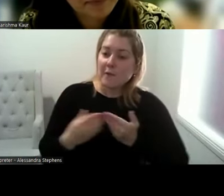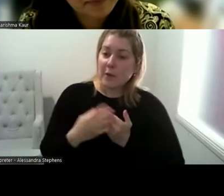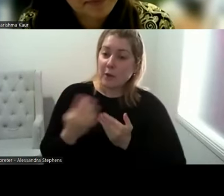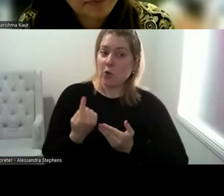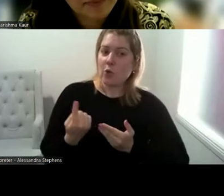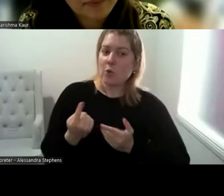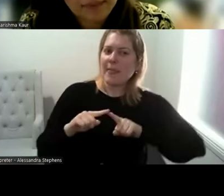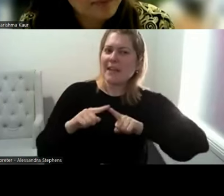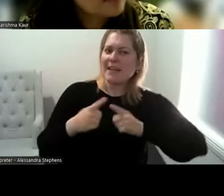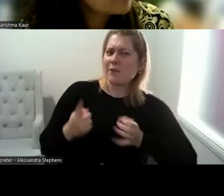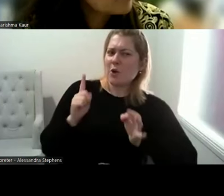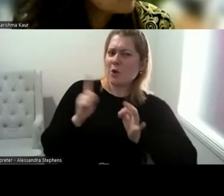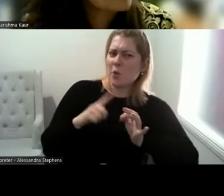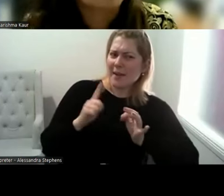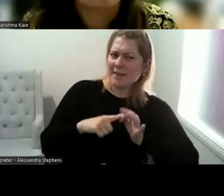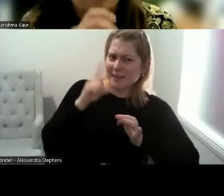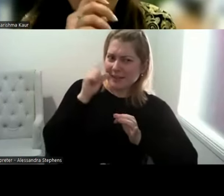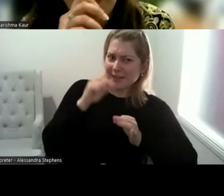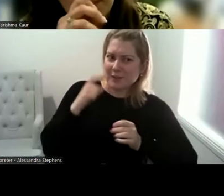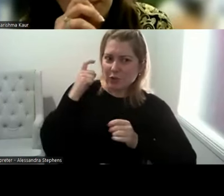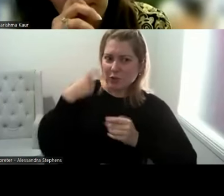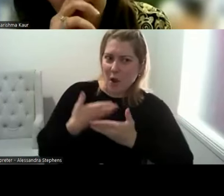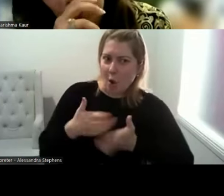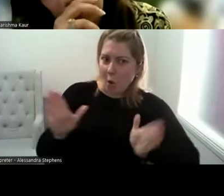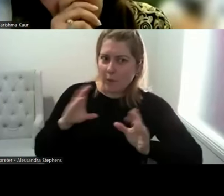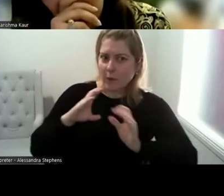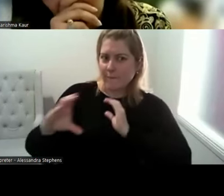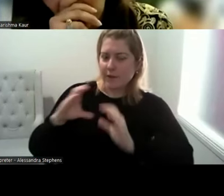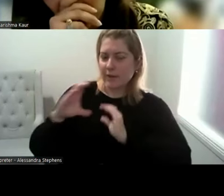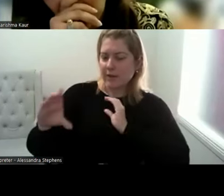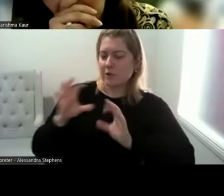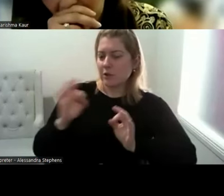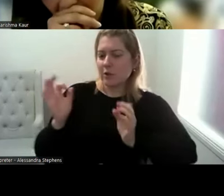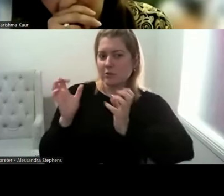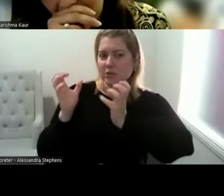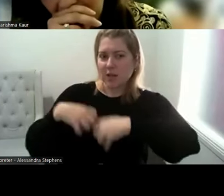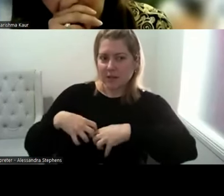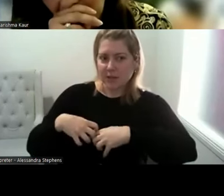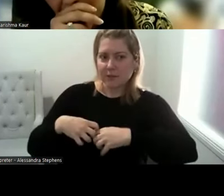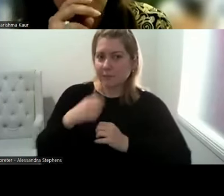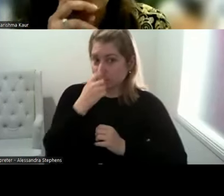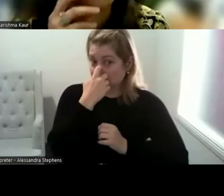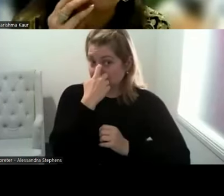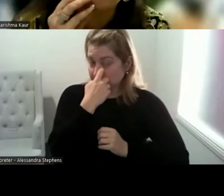can really shut down things very quickly or can open up. And my biggest thing is,